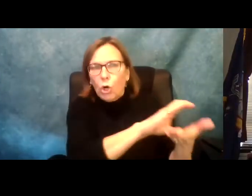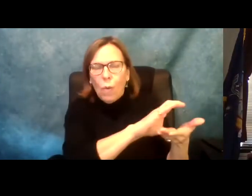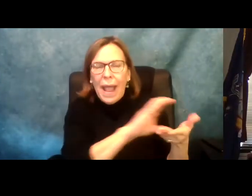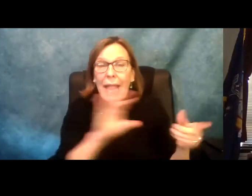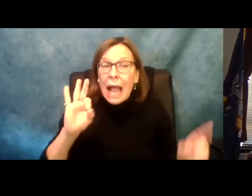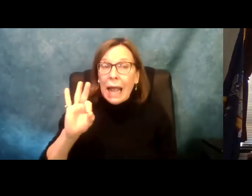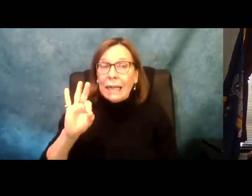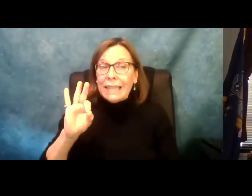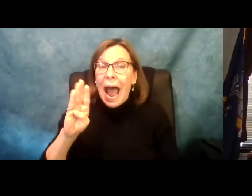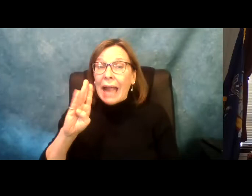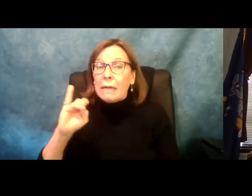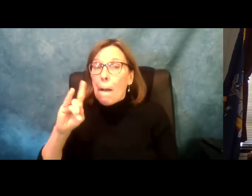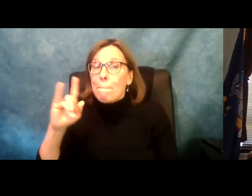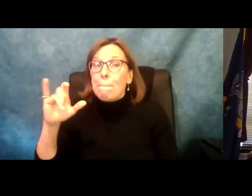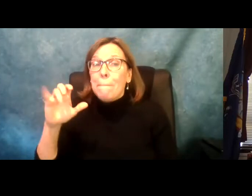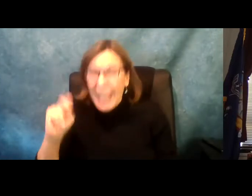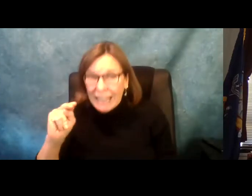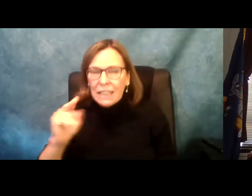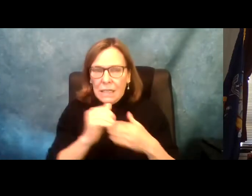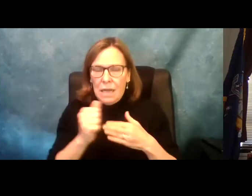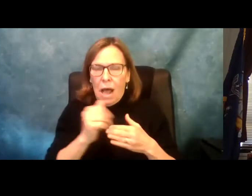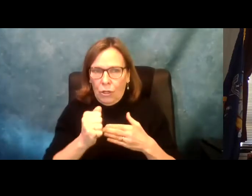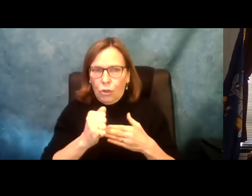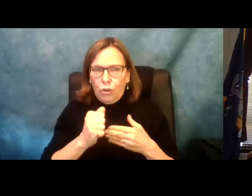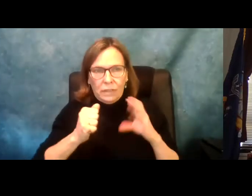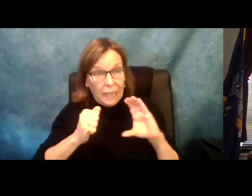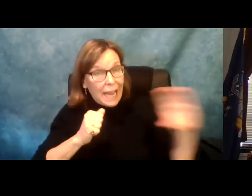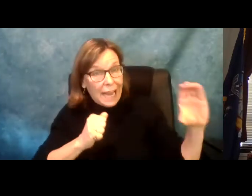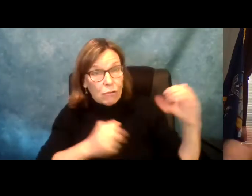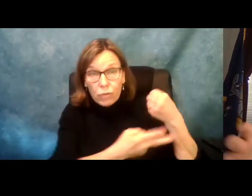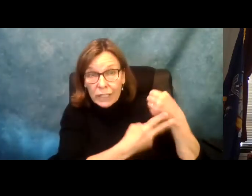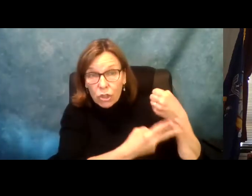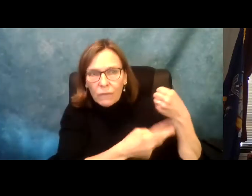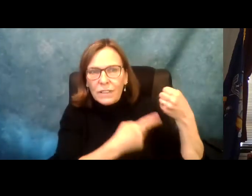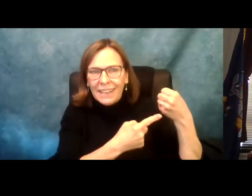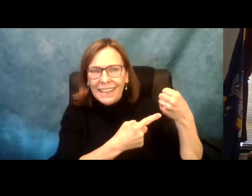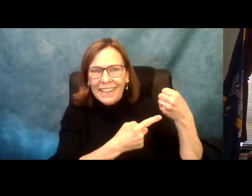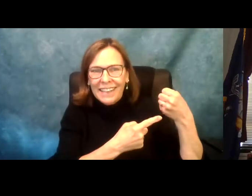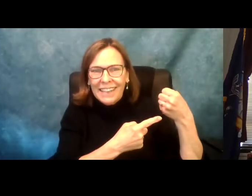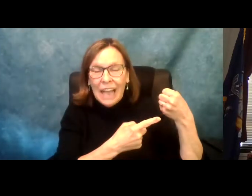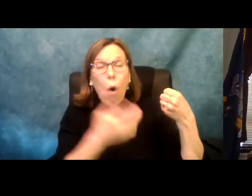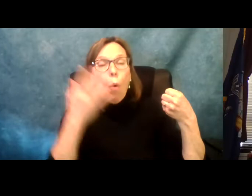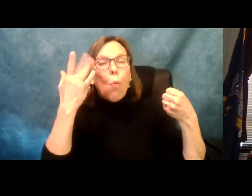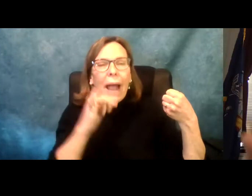is the moment, I would say, if we can put away, just for the